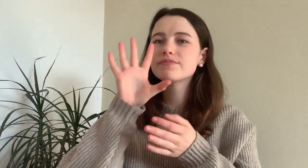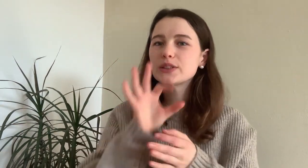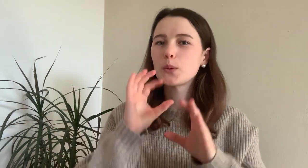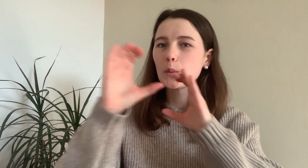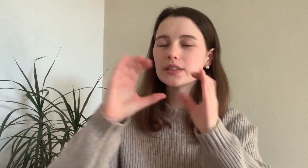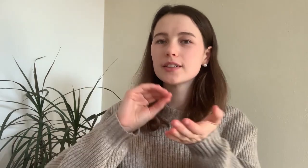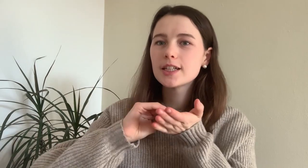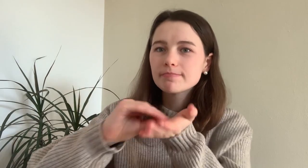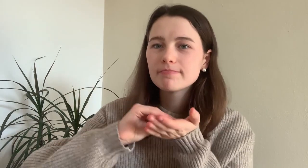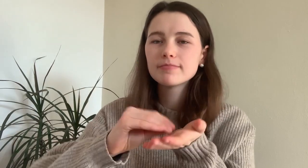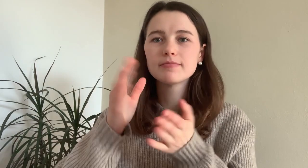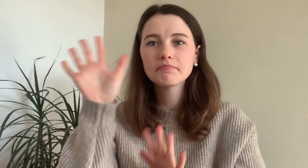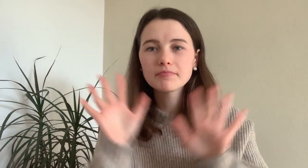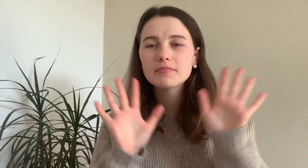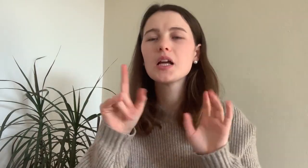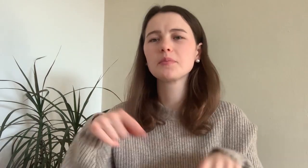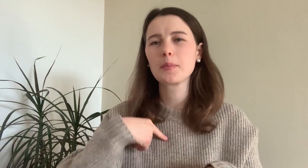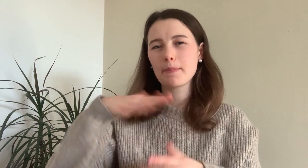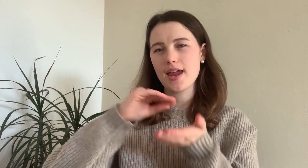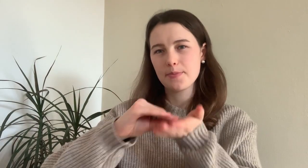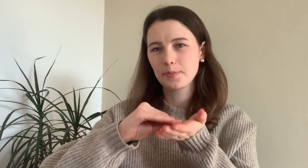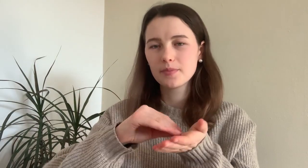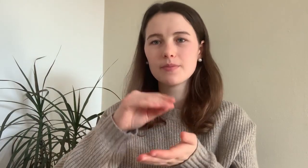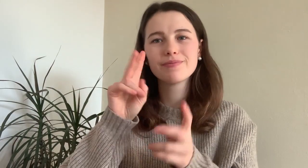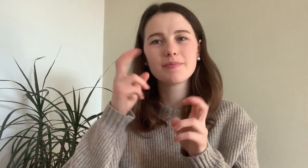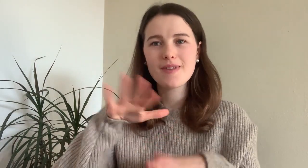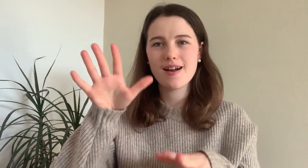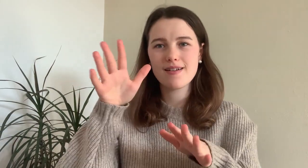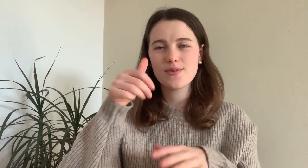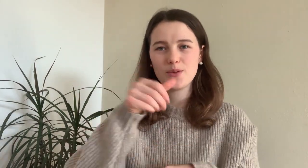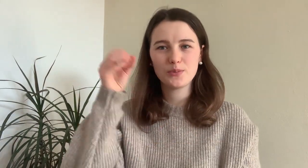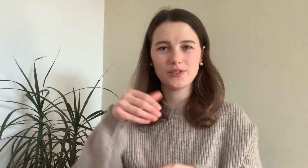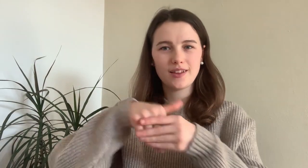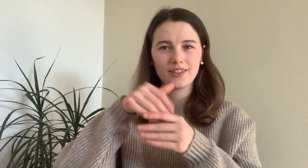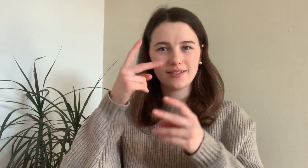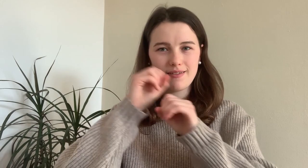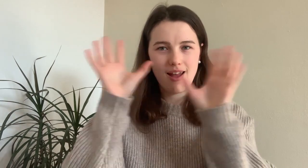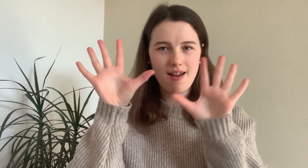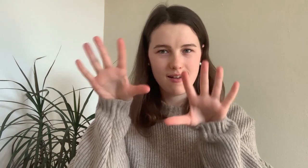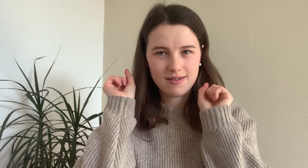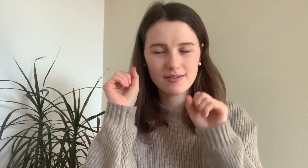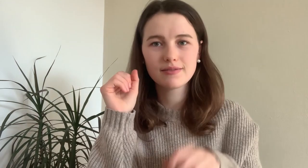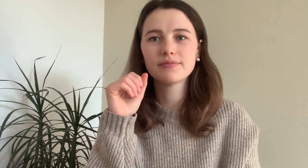I decided to write it down, so I could 100 % express myself better and would get a clear answer.